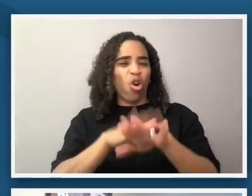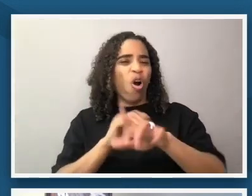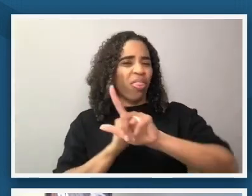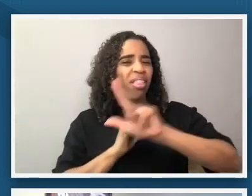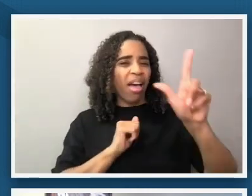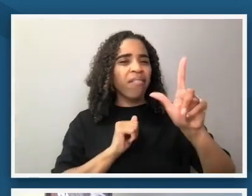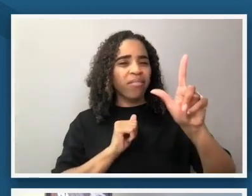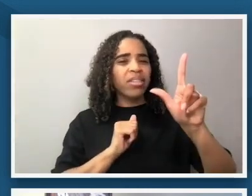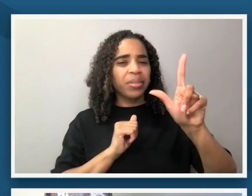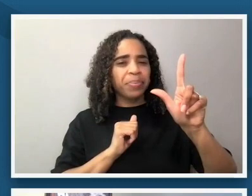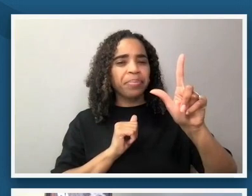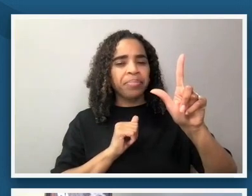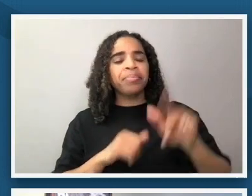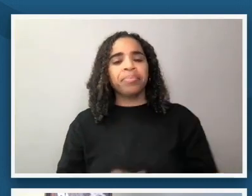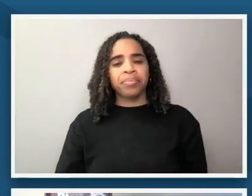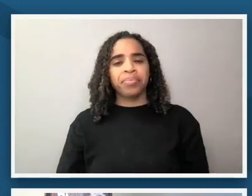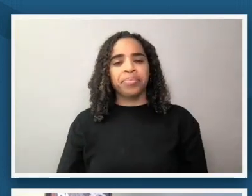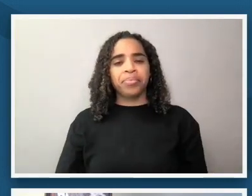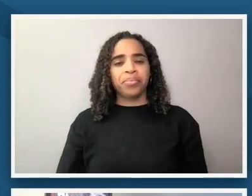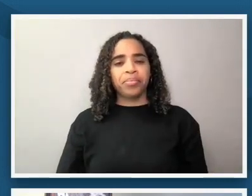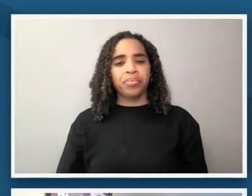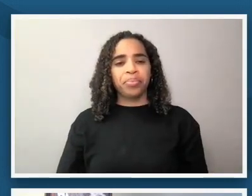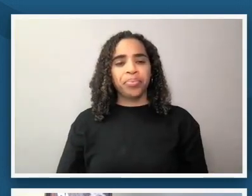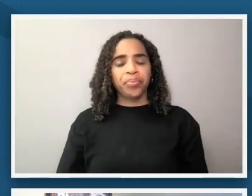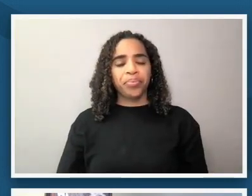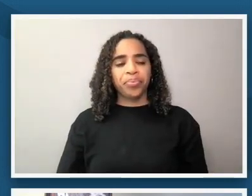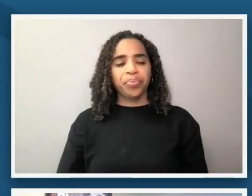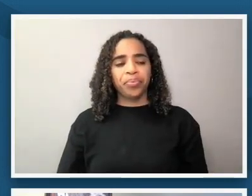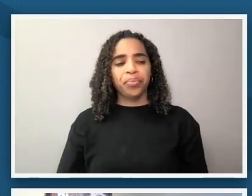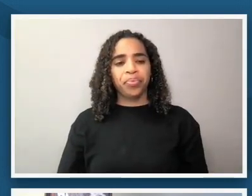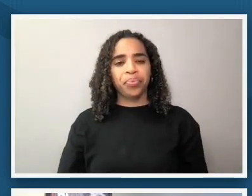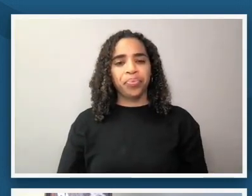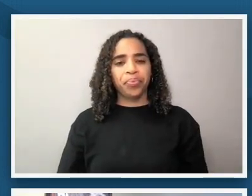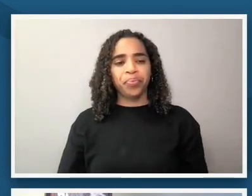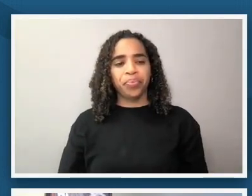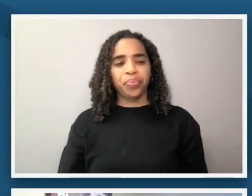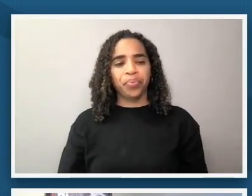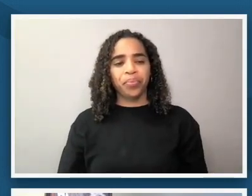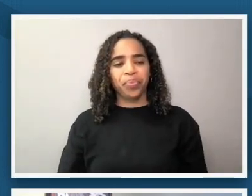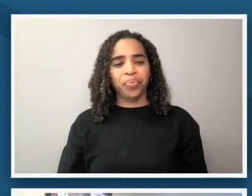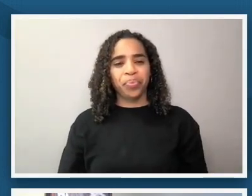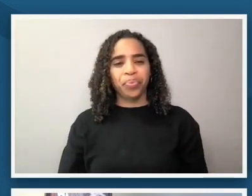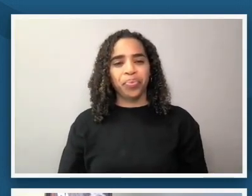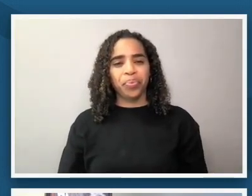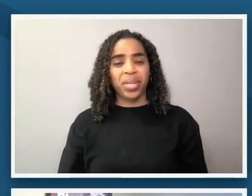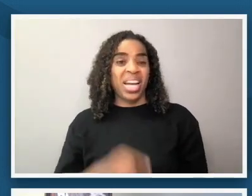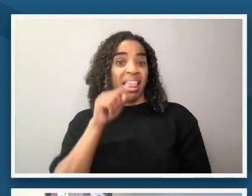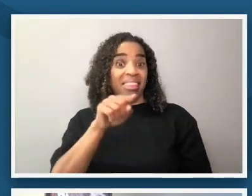of this particular image of which we're gonna take a little bit of a deep dive